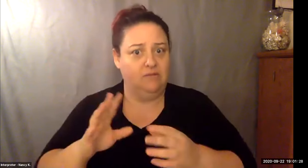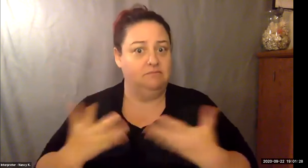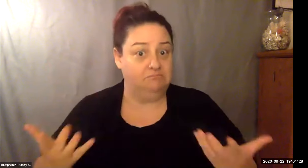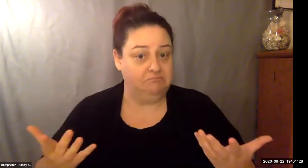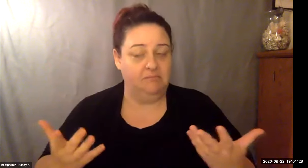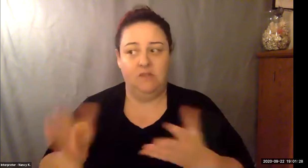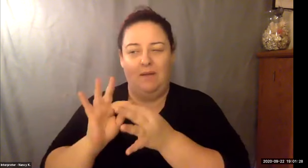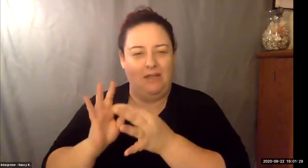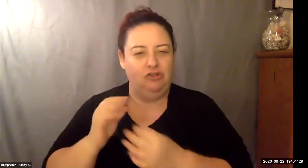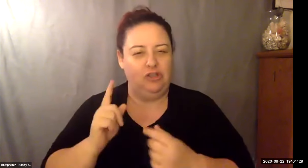Keith Wolling: You may look at